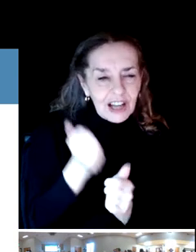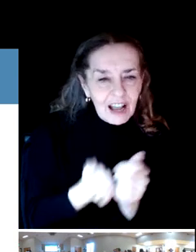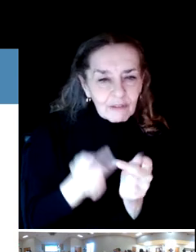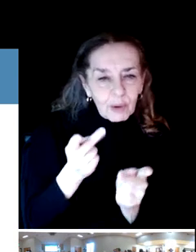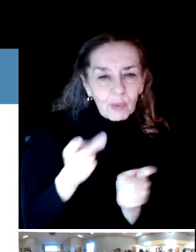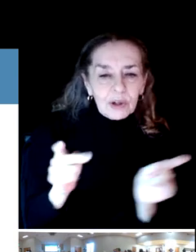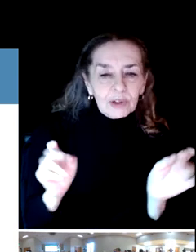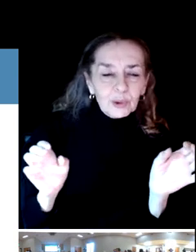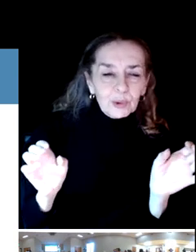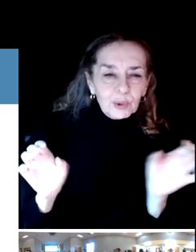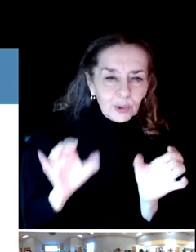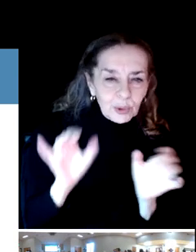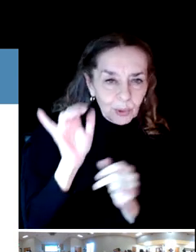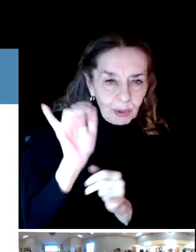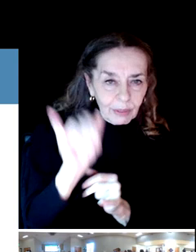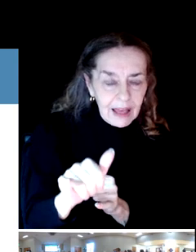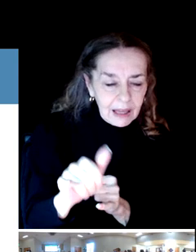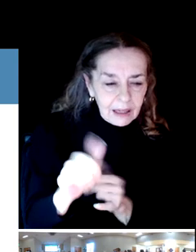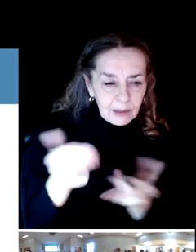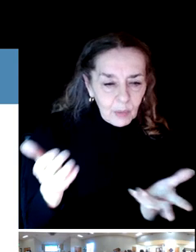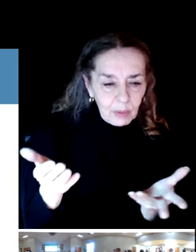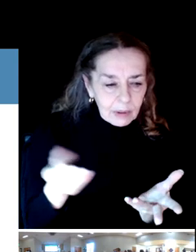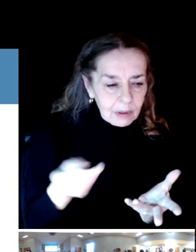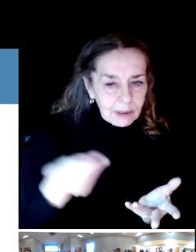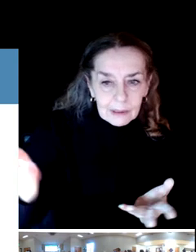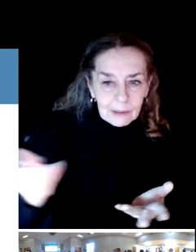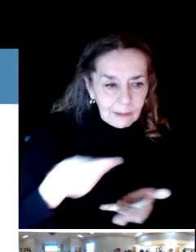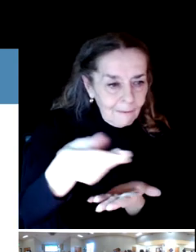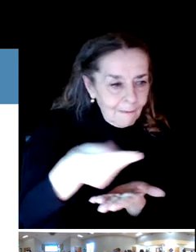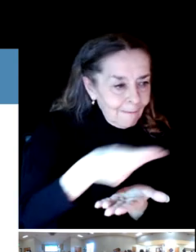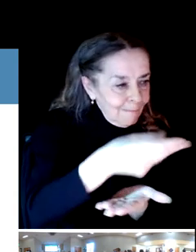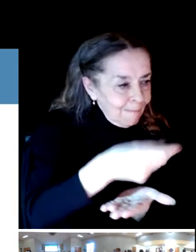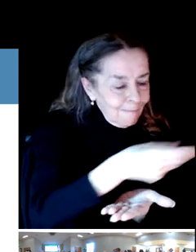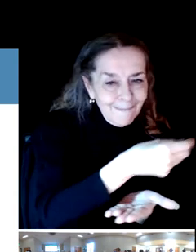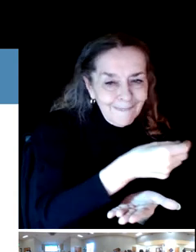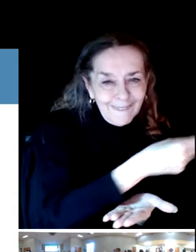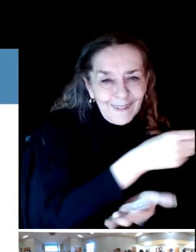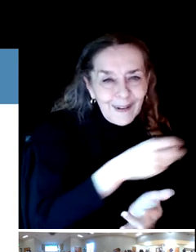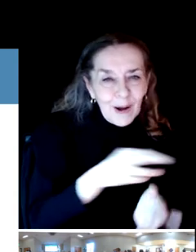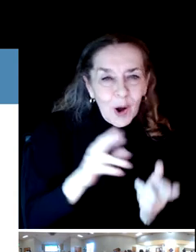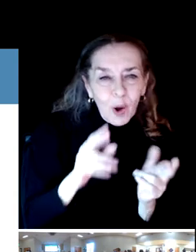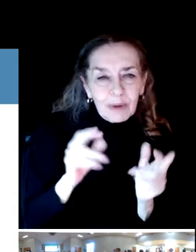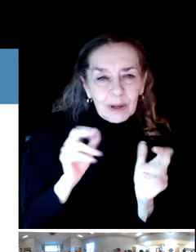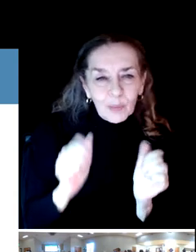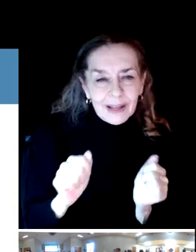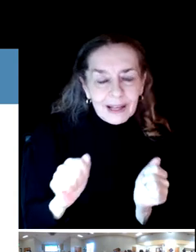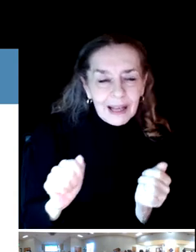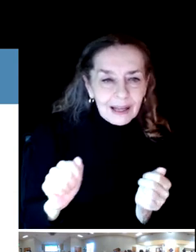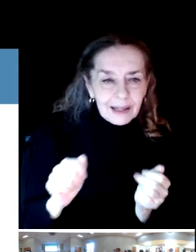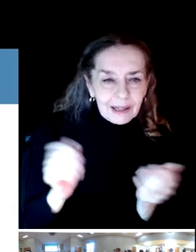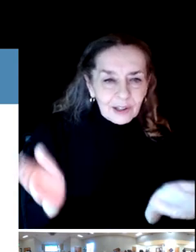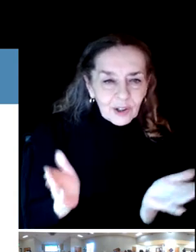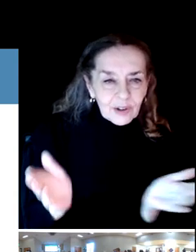We'll be putting it in everybody hands in facilities, hoping that we can get them everybody the opportunity.